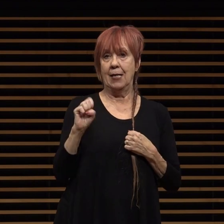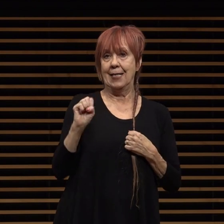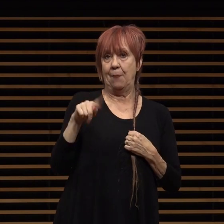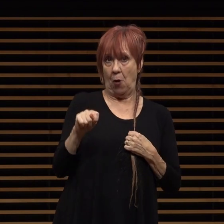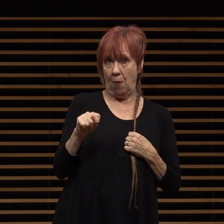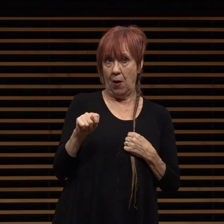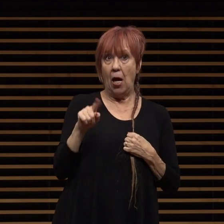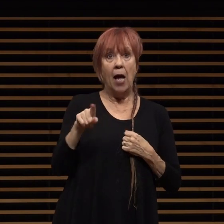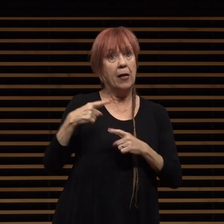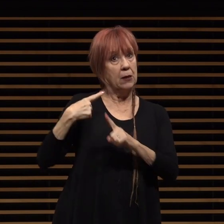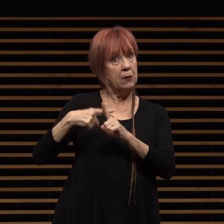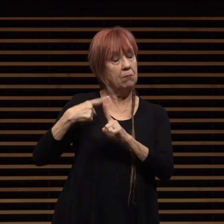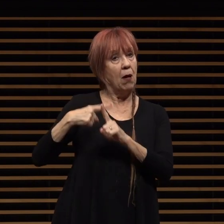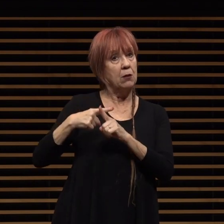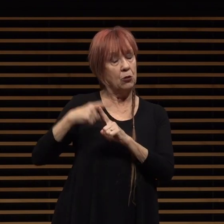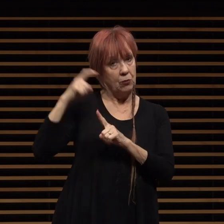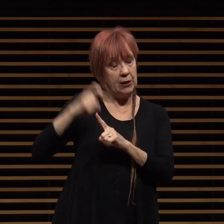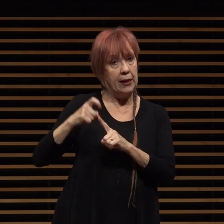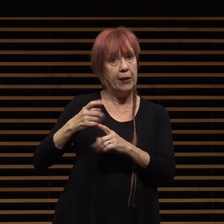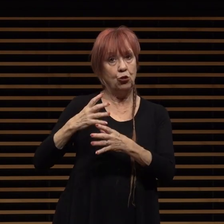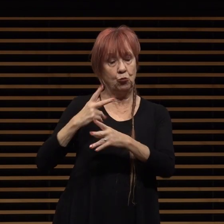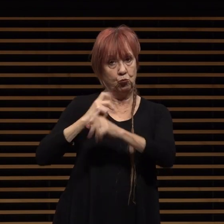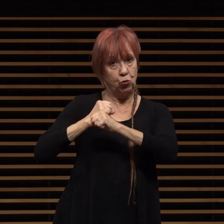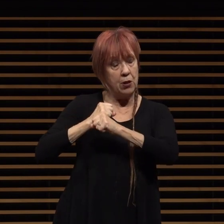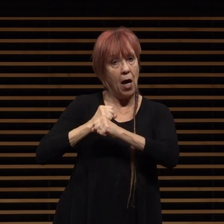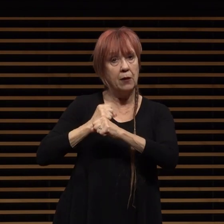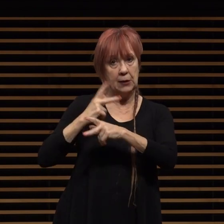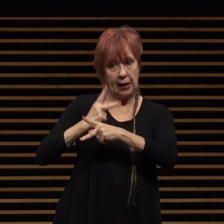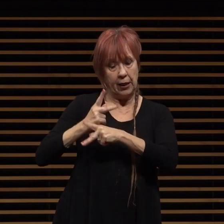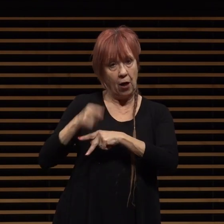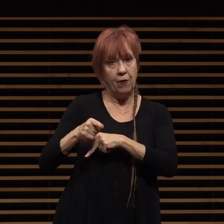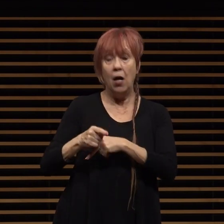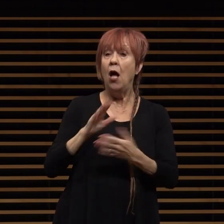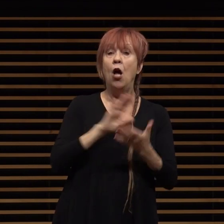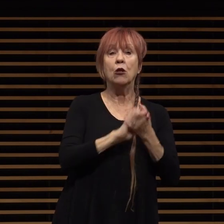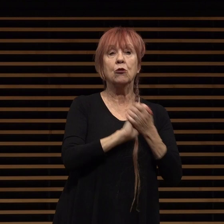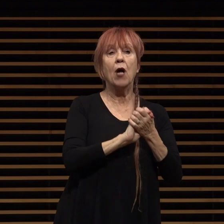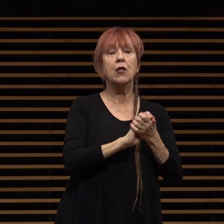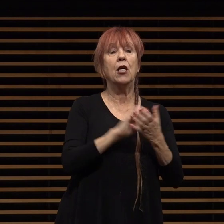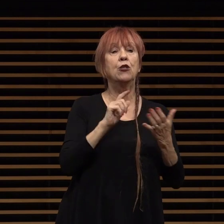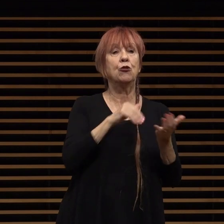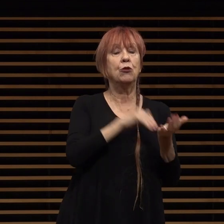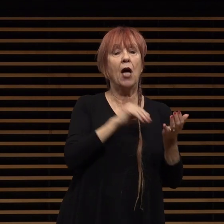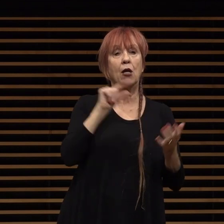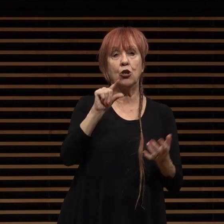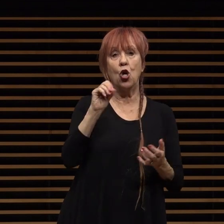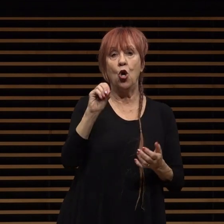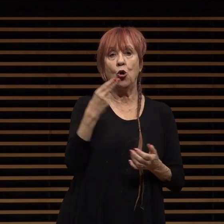should always strive to protect congratulations to dr goh and the many